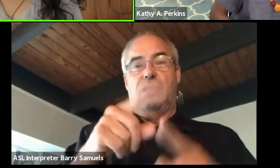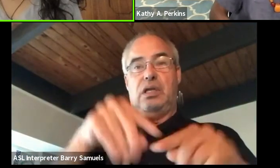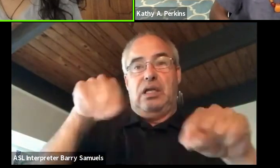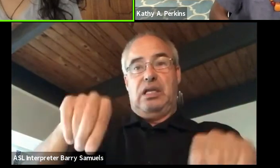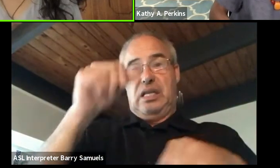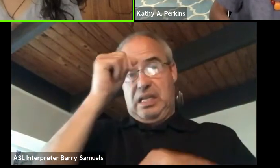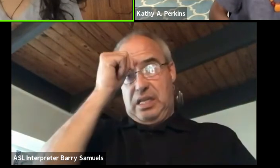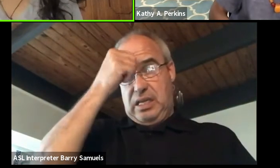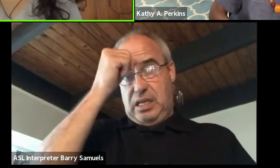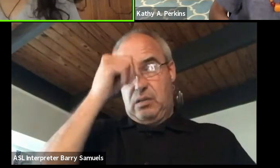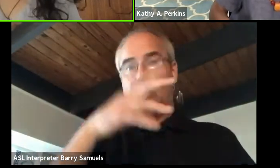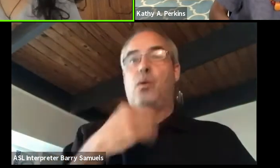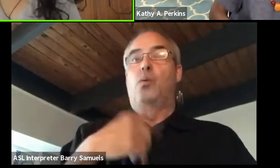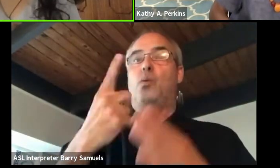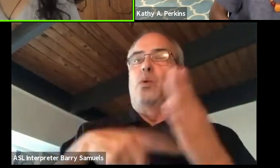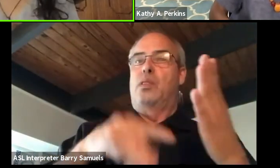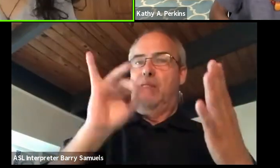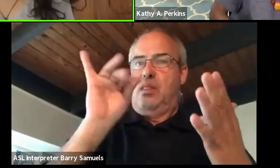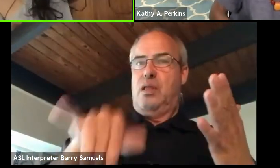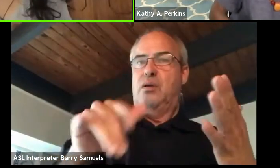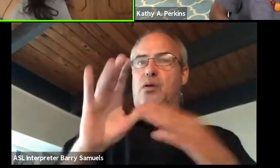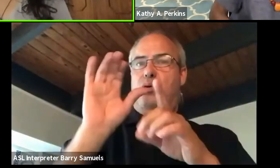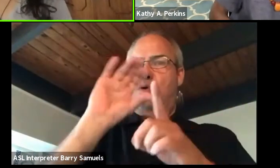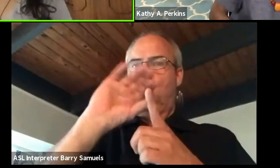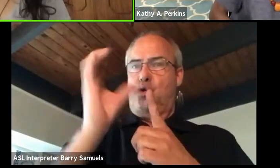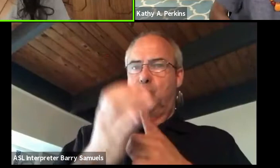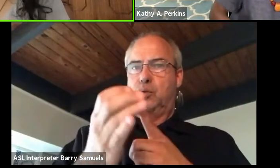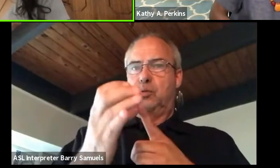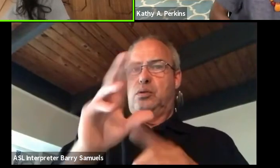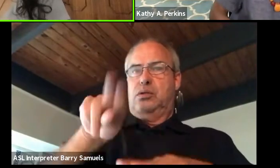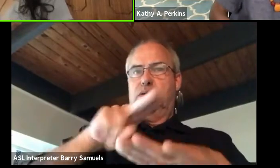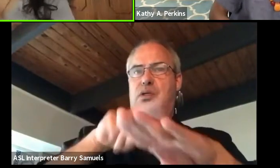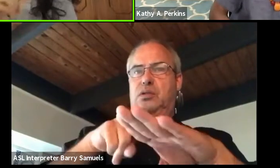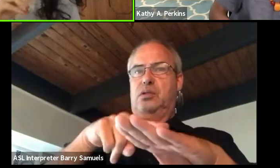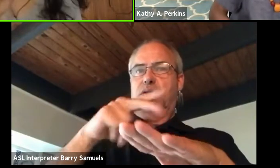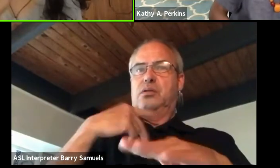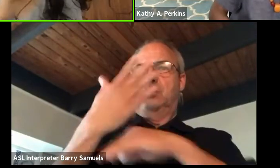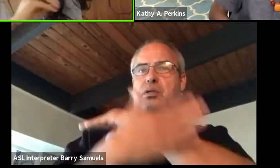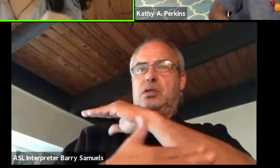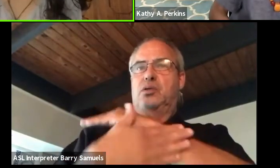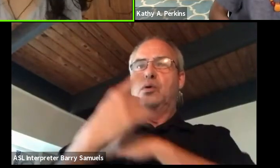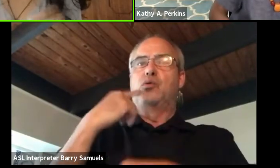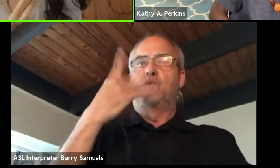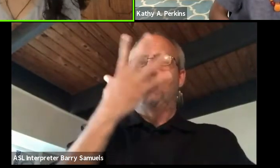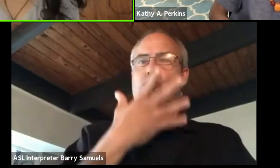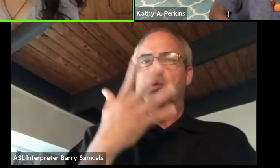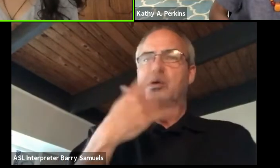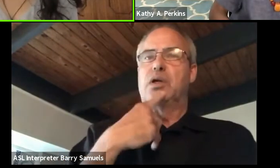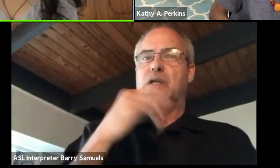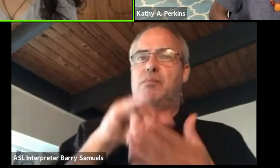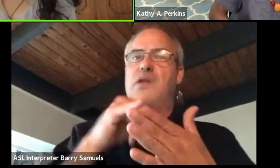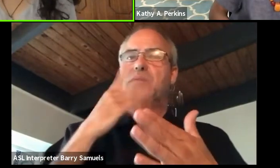and what cultural assimilation looks like in that context. And the similar struggle in this context for us,